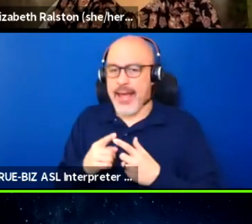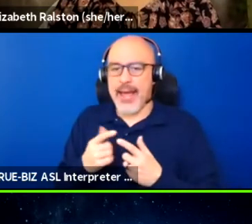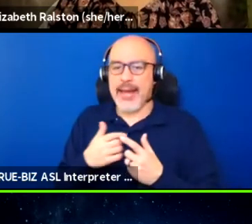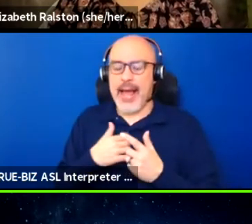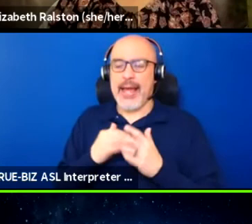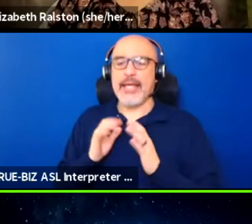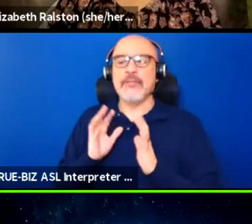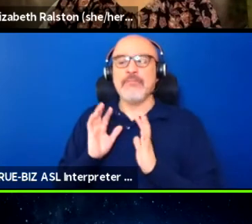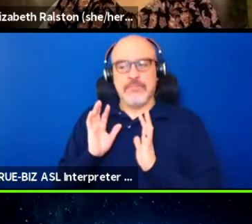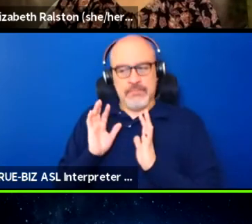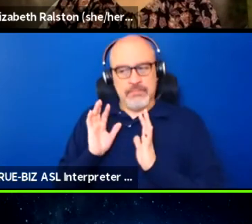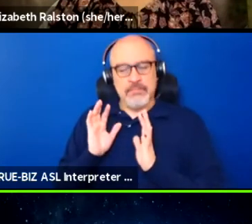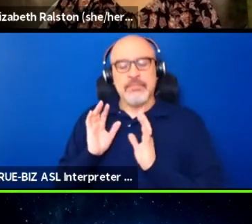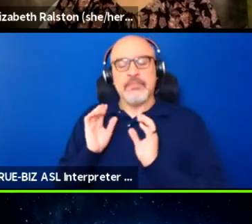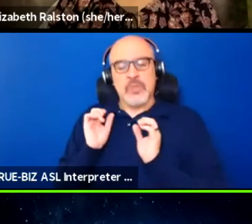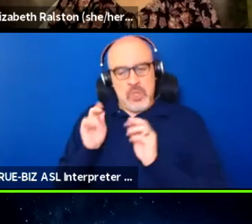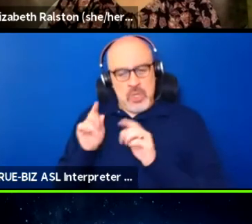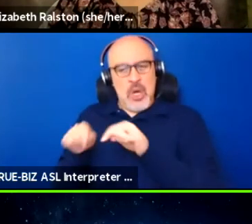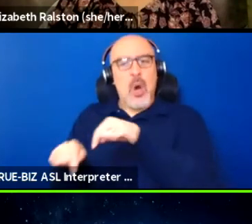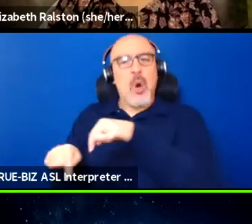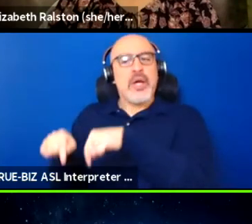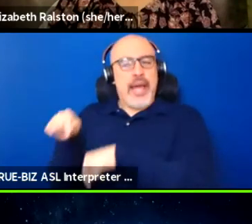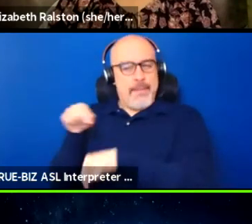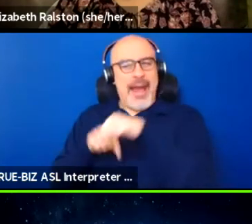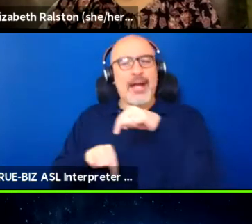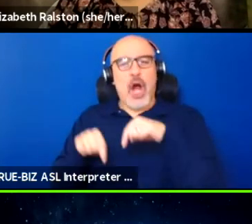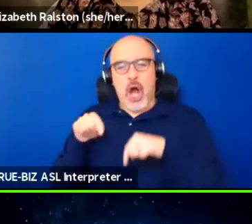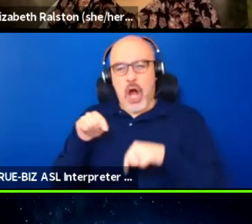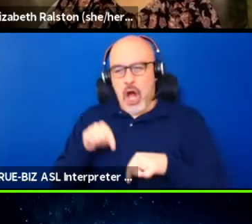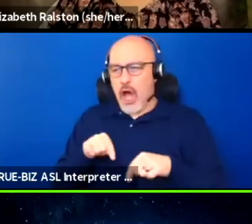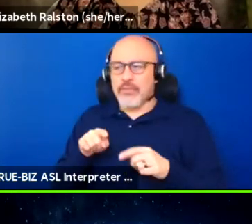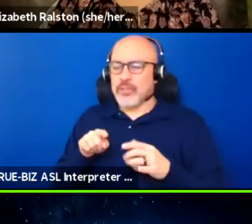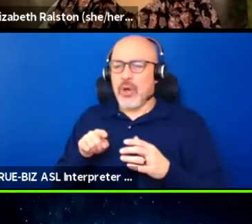So I, yeah, all of that.